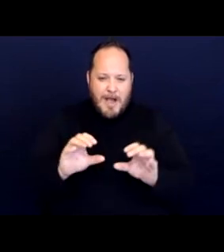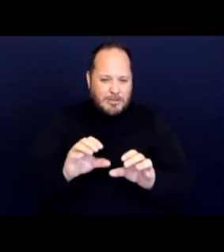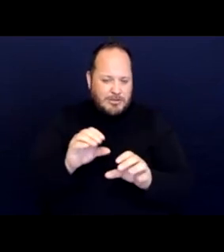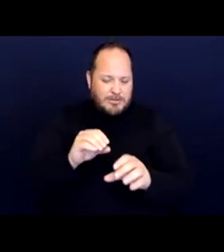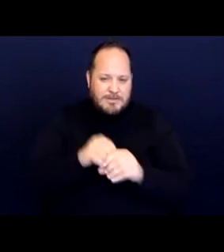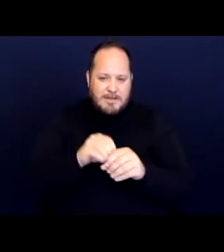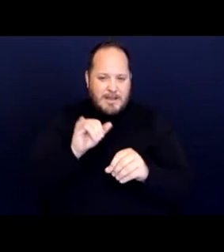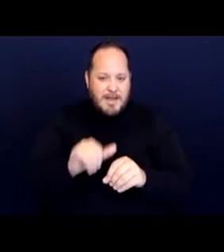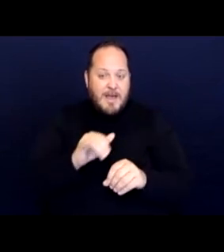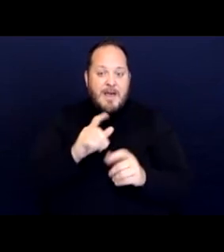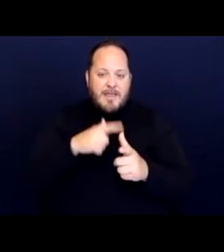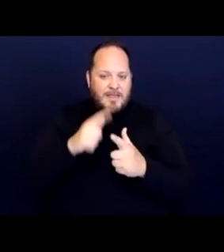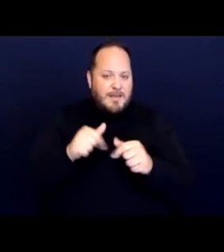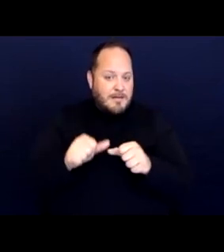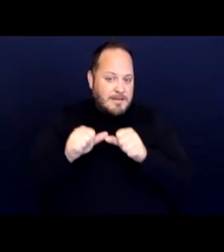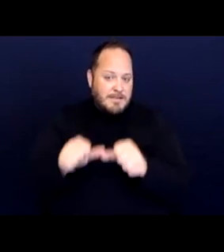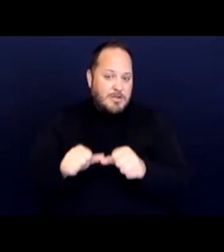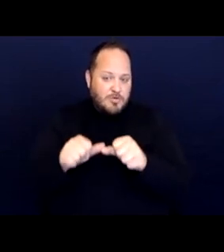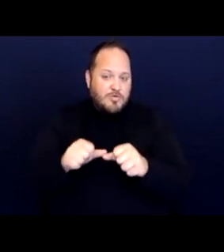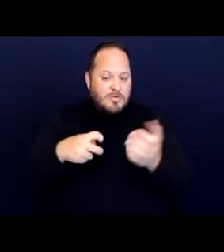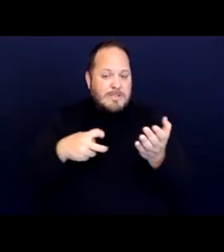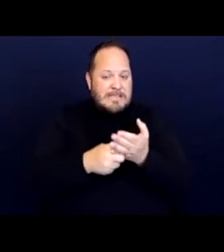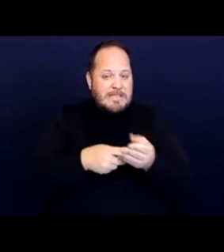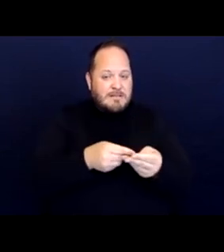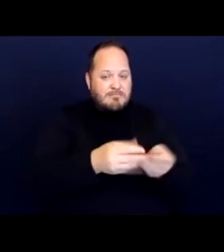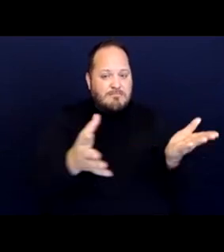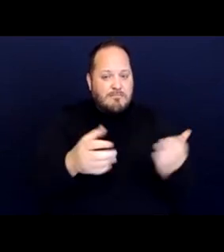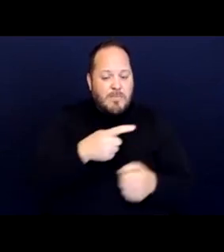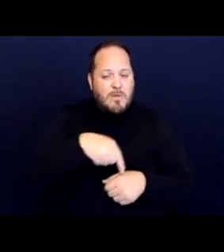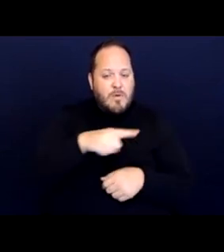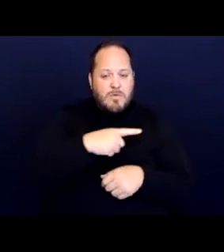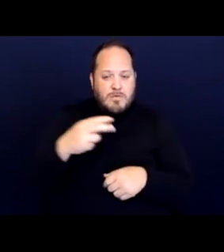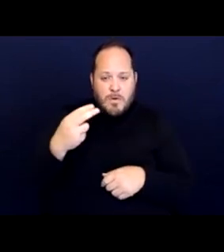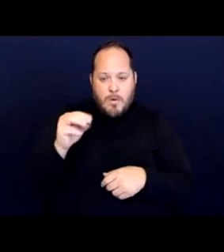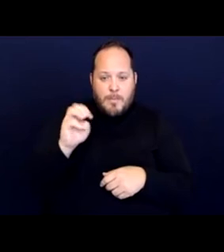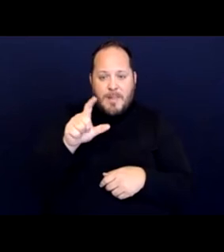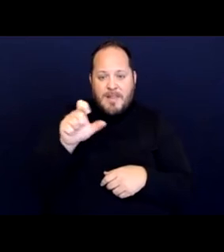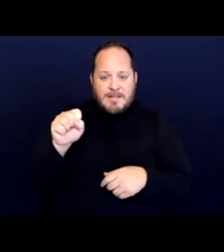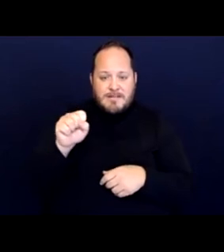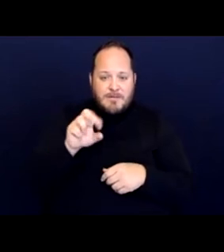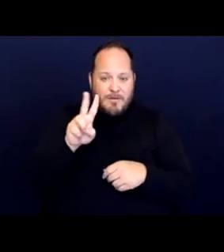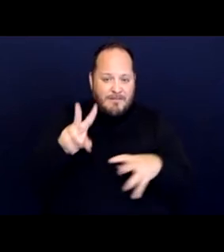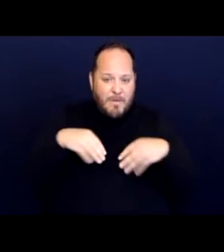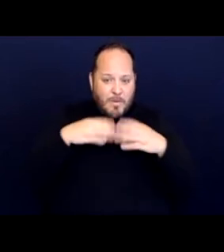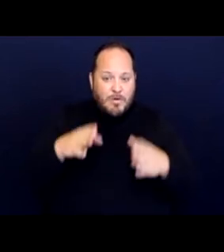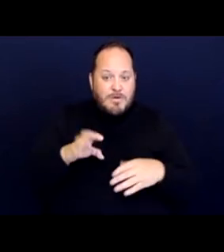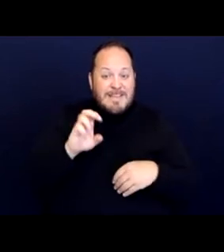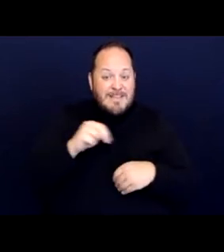And in fact, continued to ticket homeless RV owners even those who displayed disabled placards